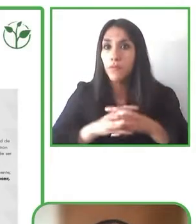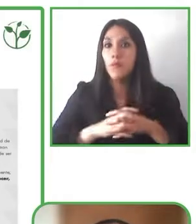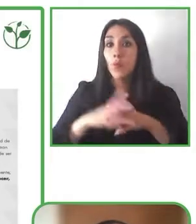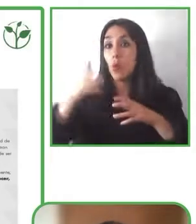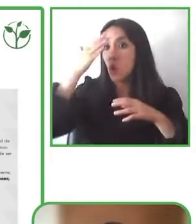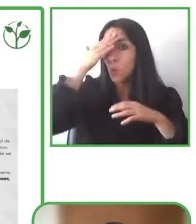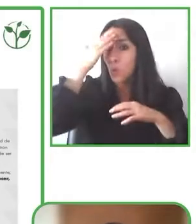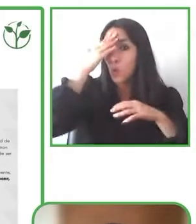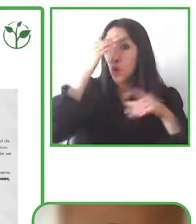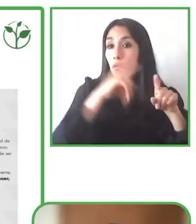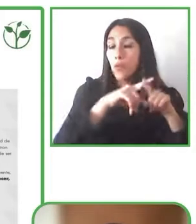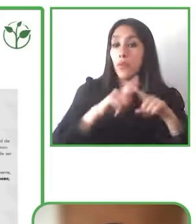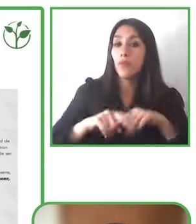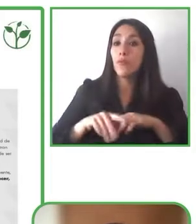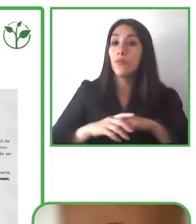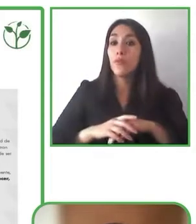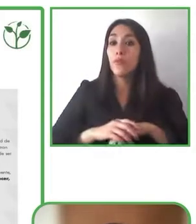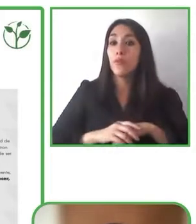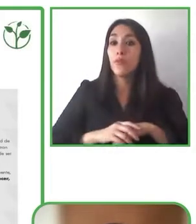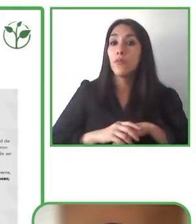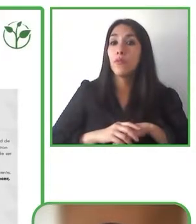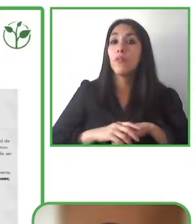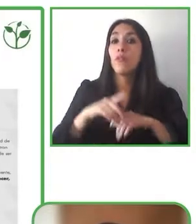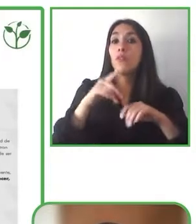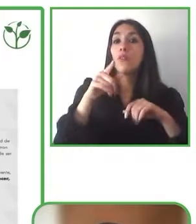the other initiatives that are sharing this panel